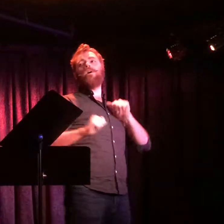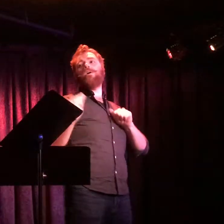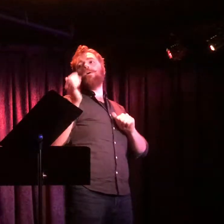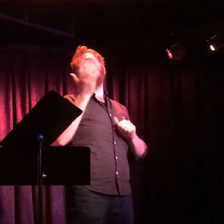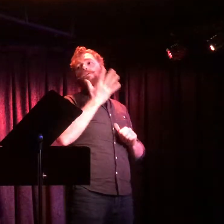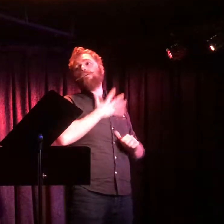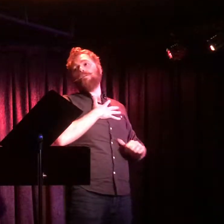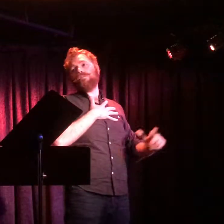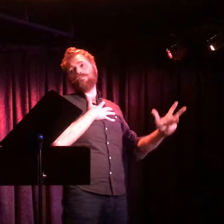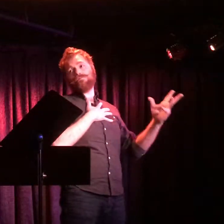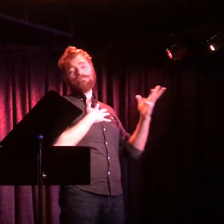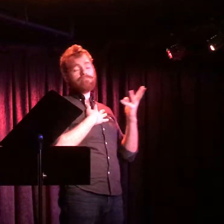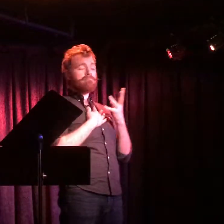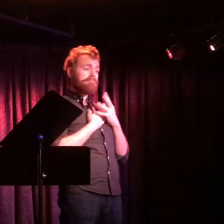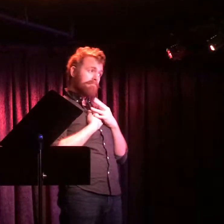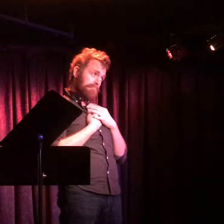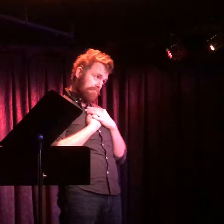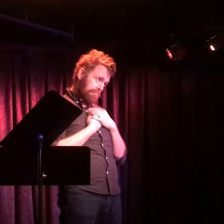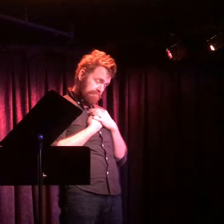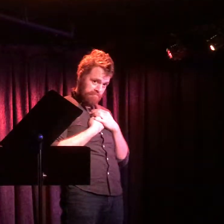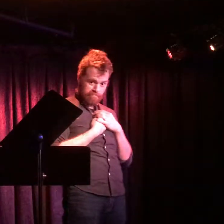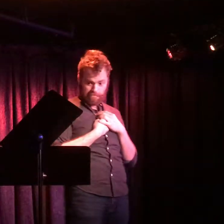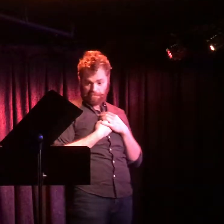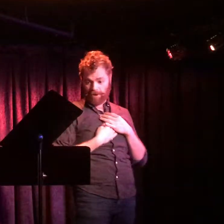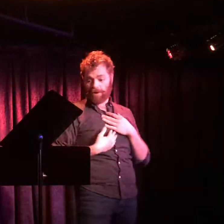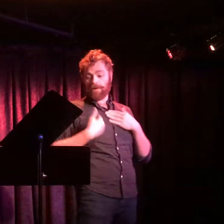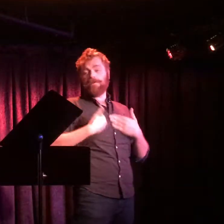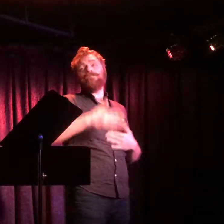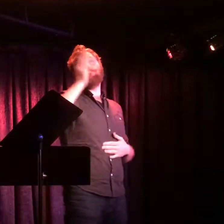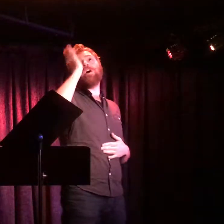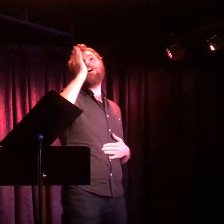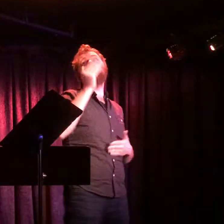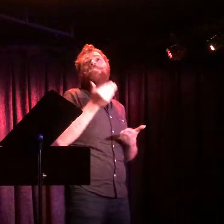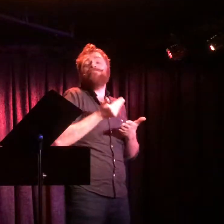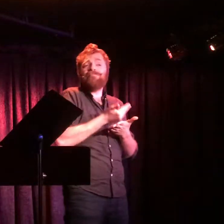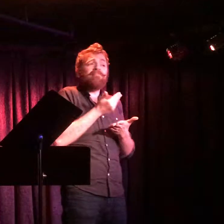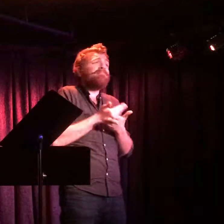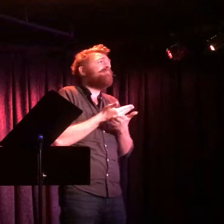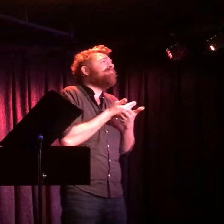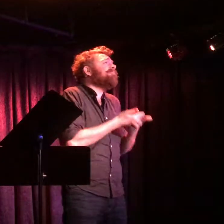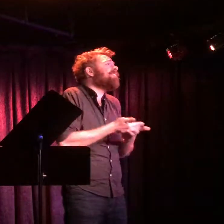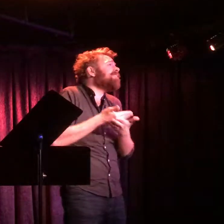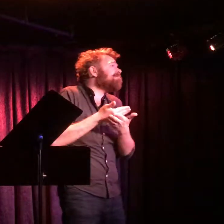Oh, Broadway Baby,